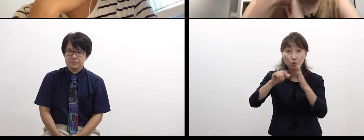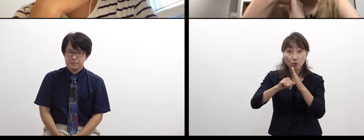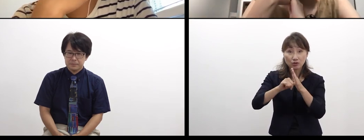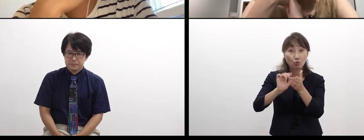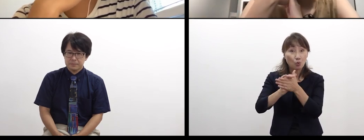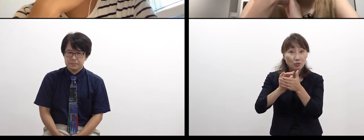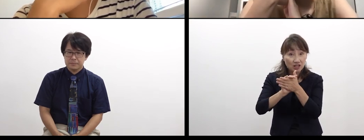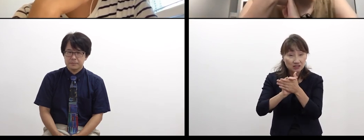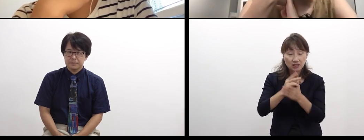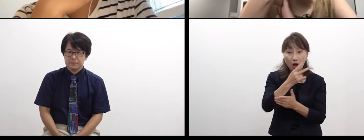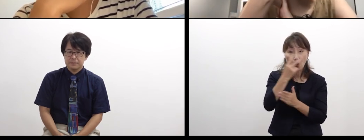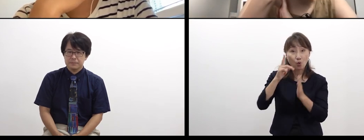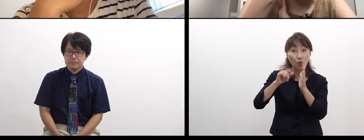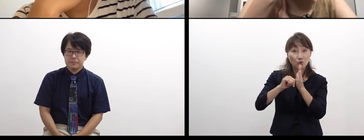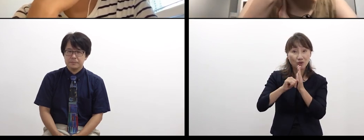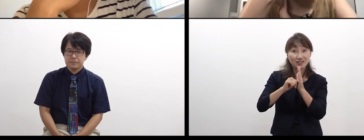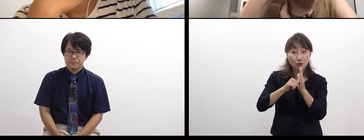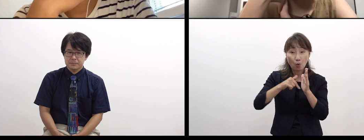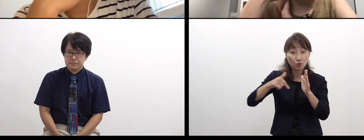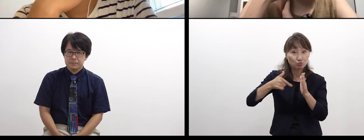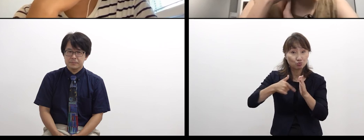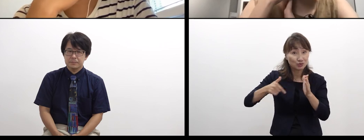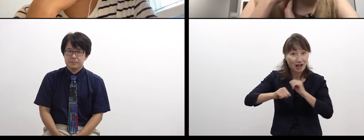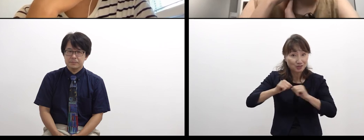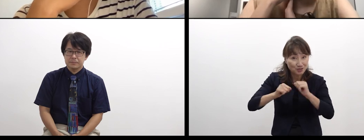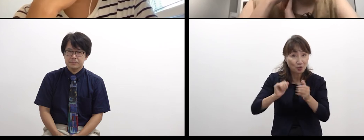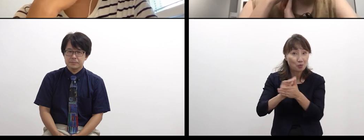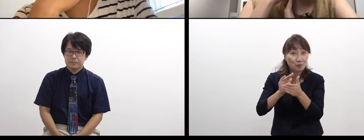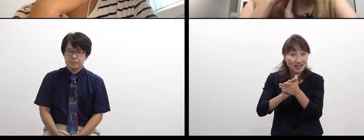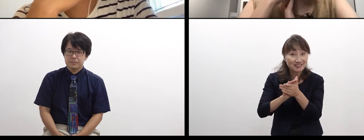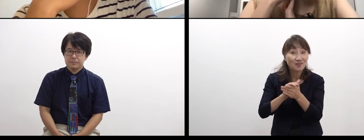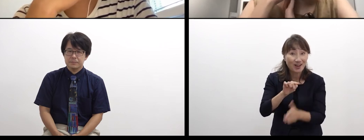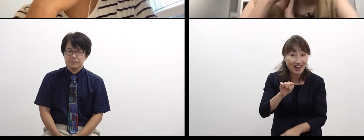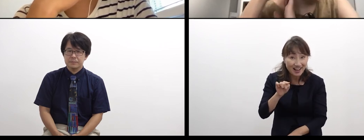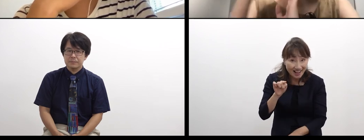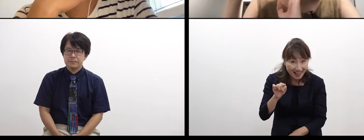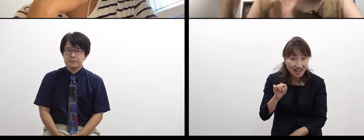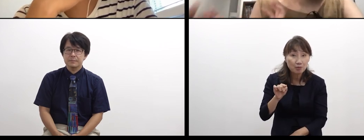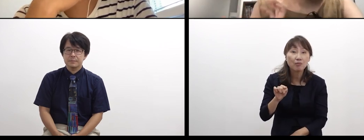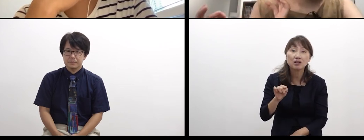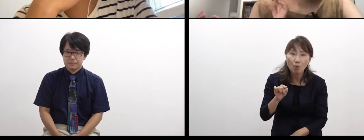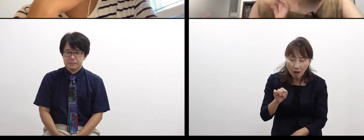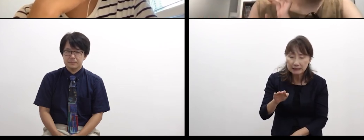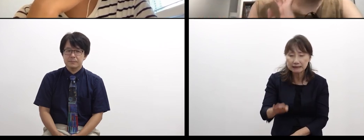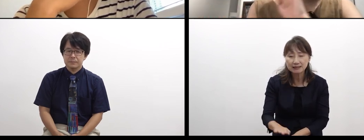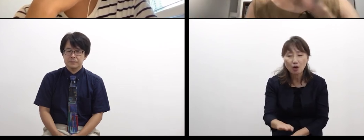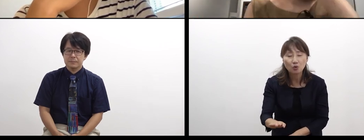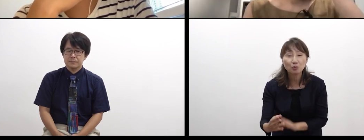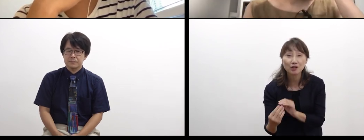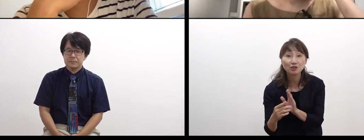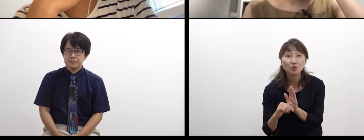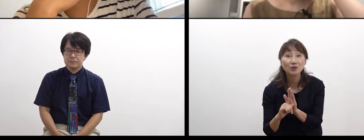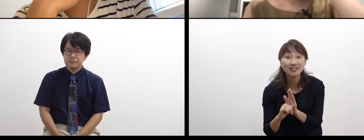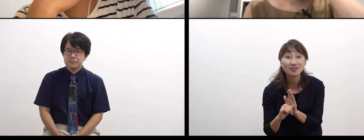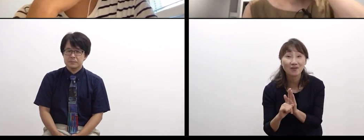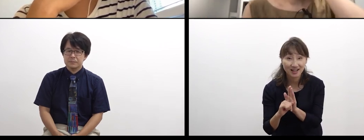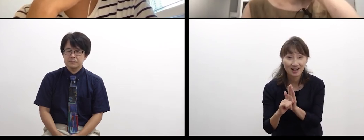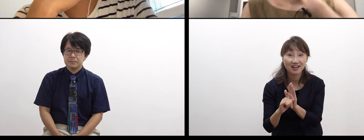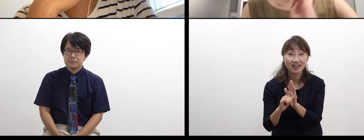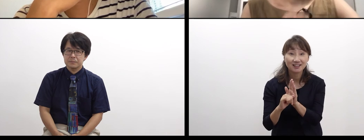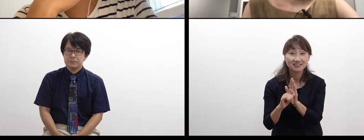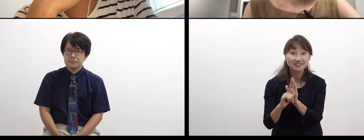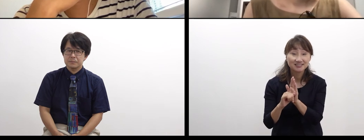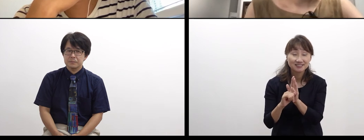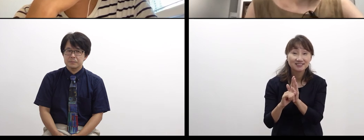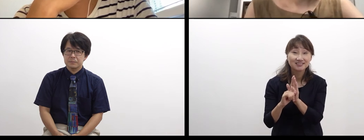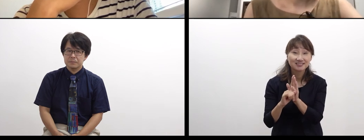with my high school friends, or with a child. For me, personally,